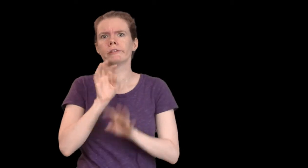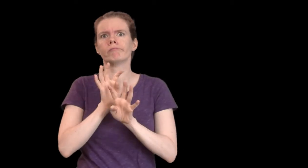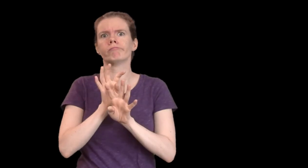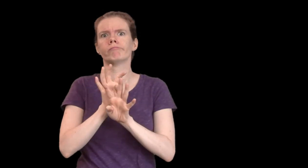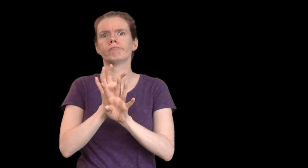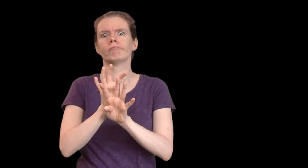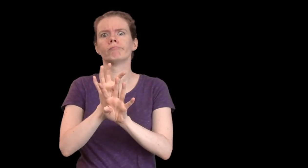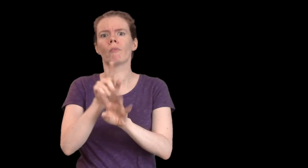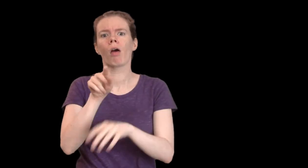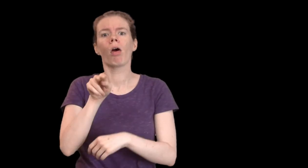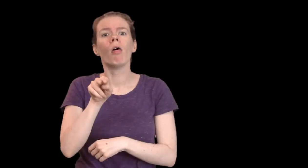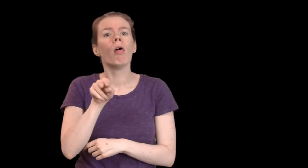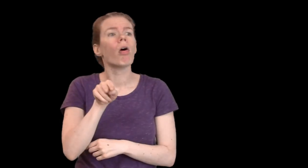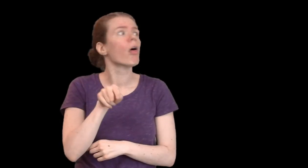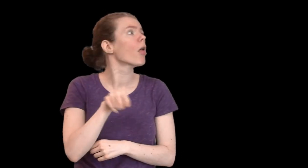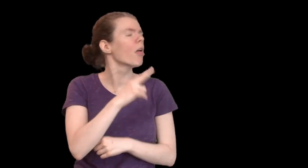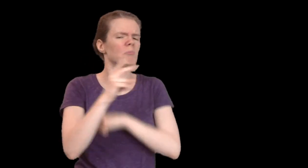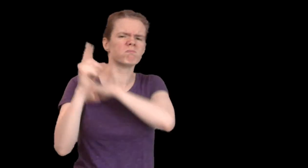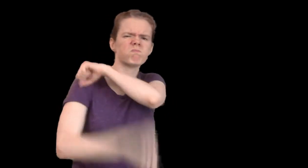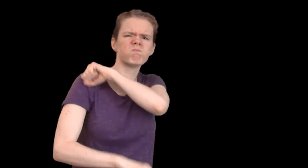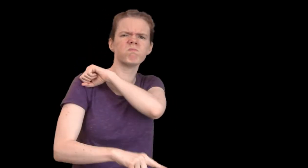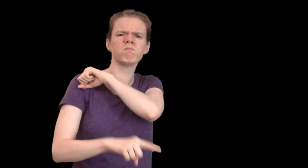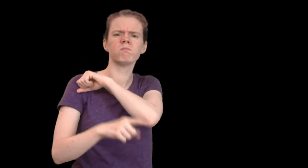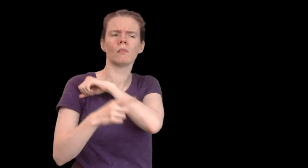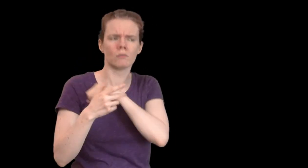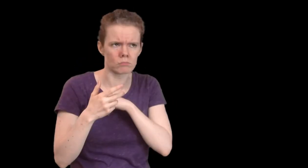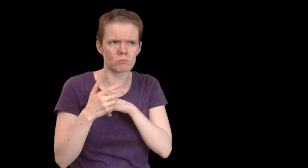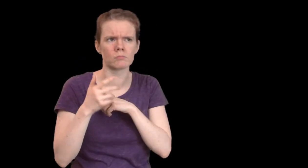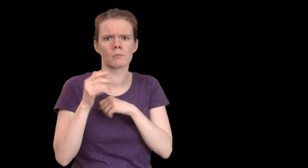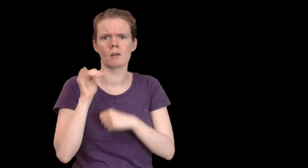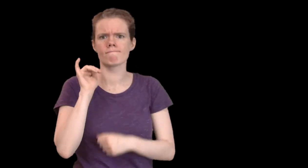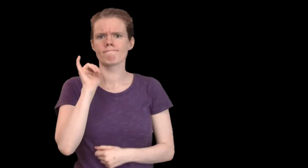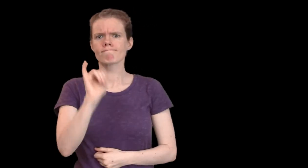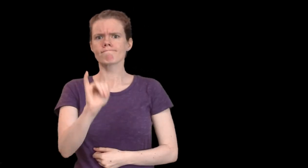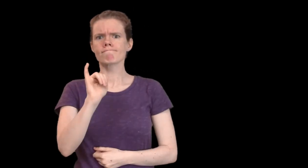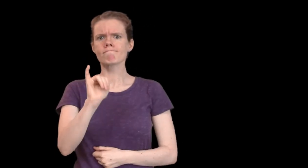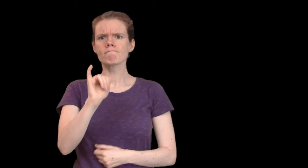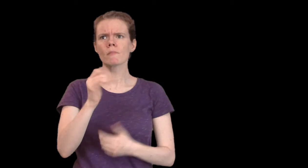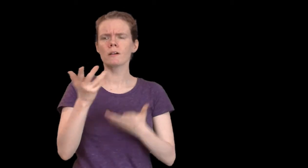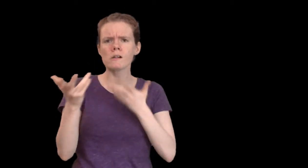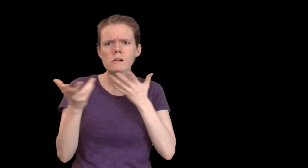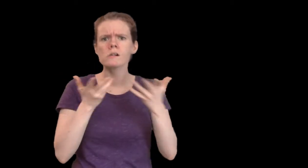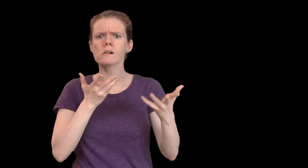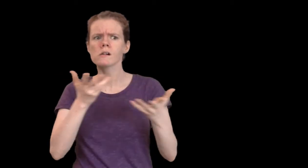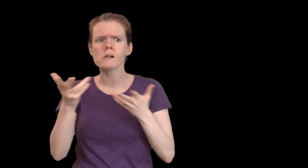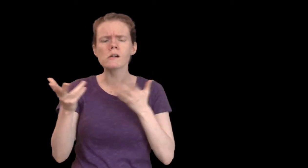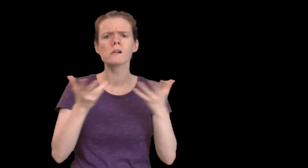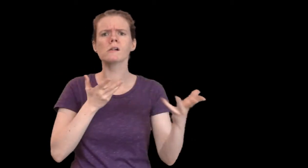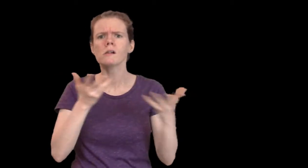He follows the masses, and his yearning to look elsewhere is punished. He navigates his framework the best he can.